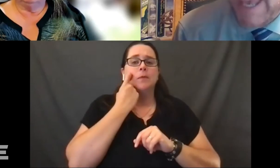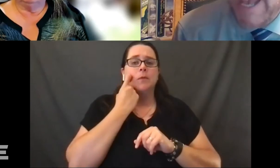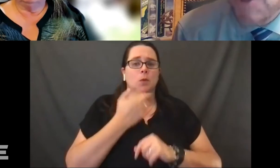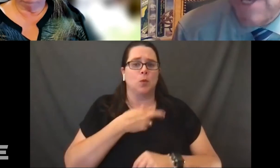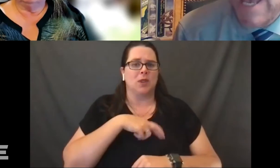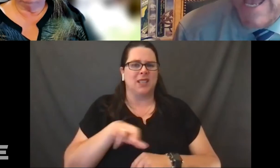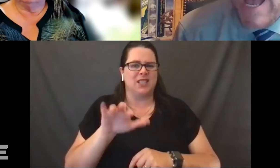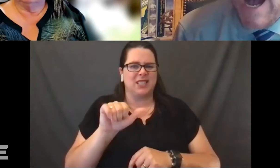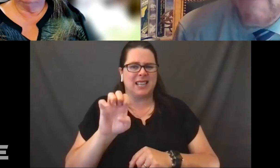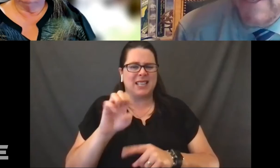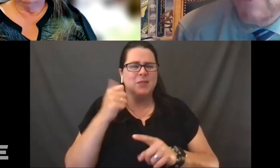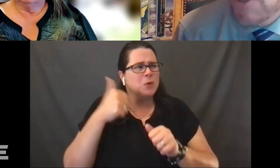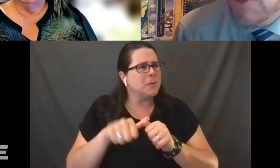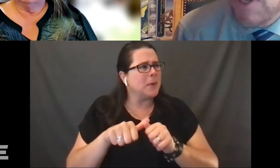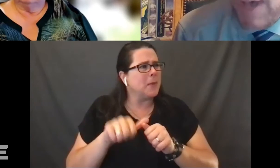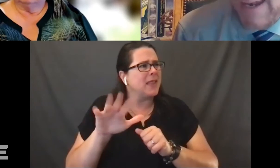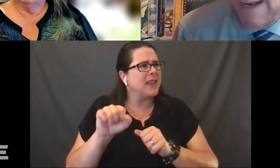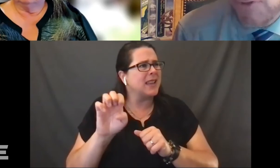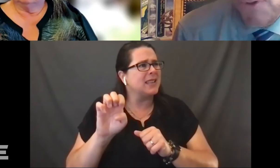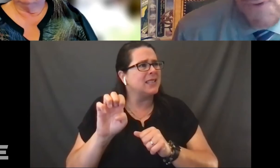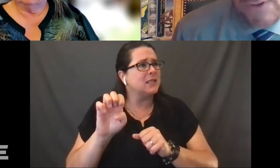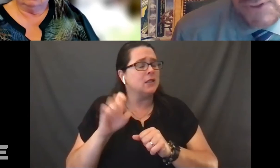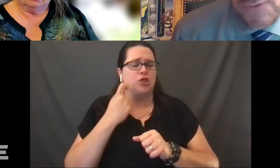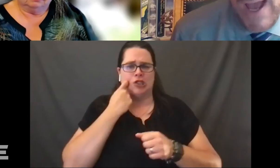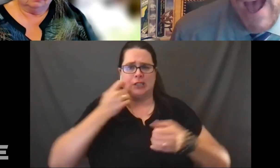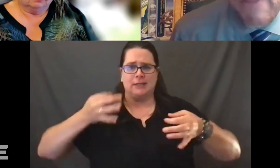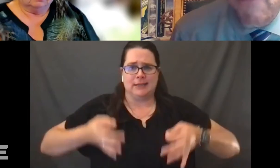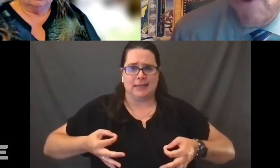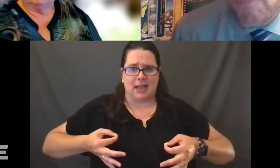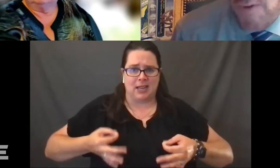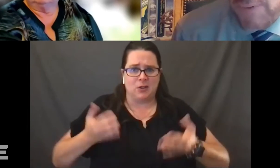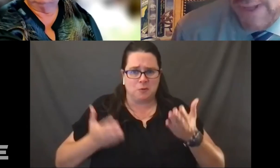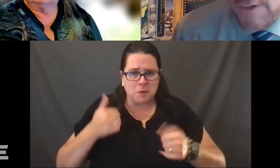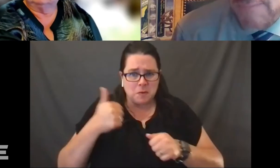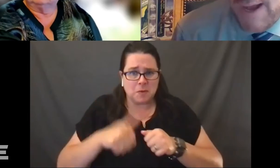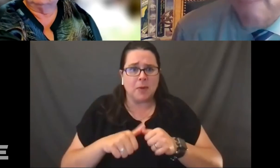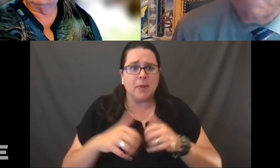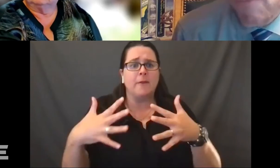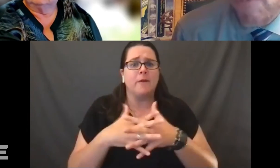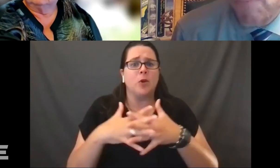remember the case, it just decided, I'm sure you all do, the football player, I'm sorry,